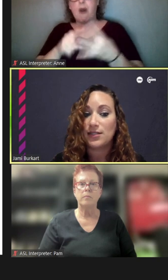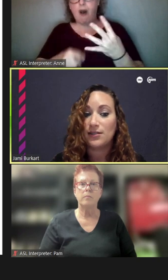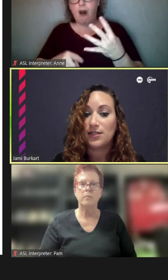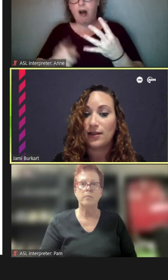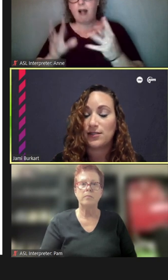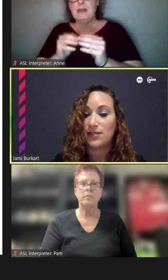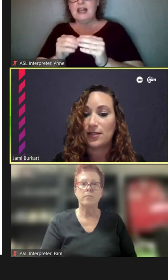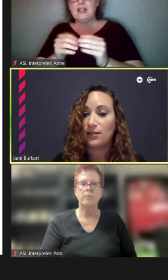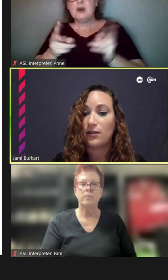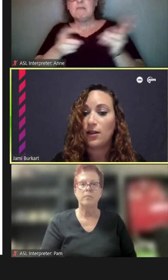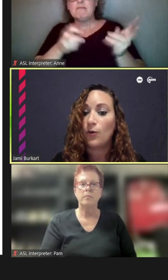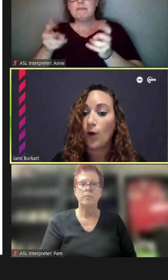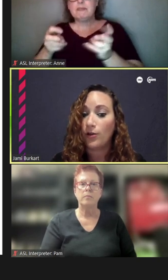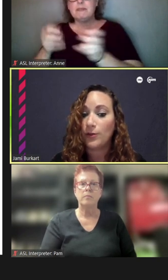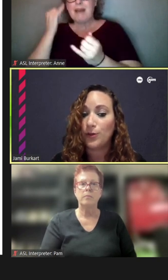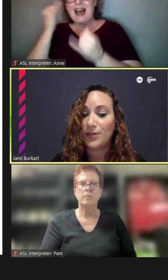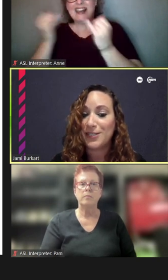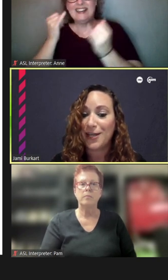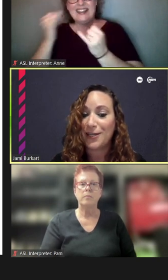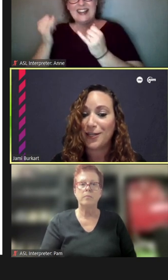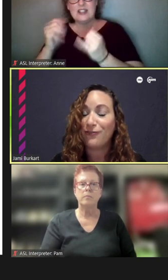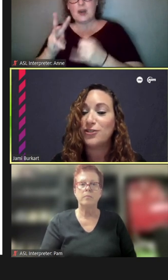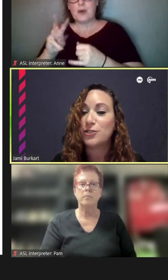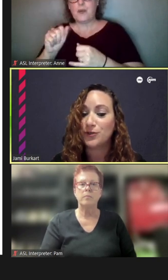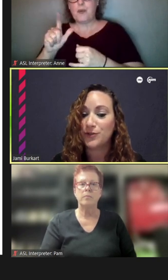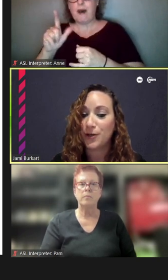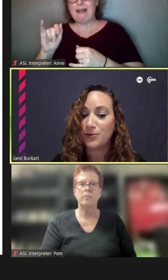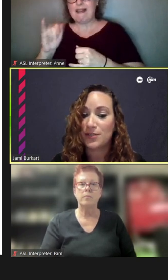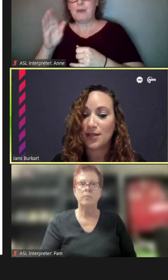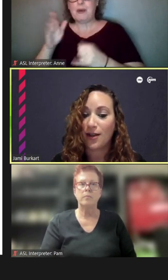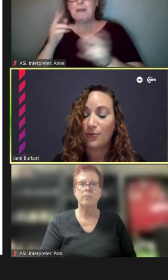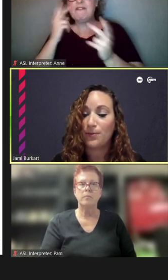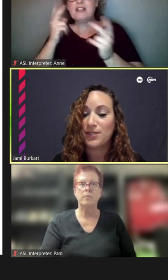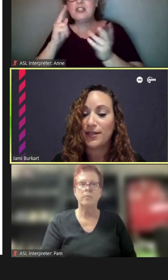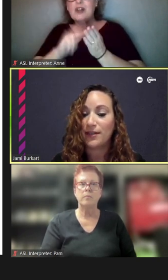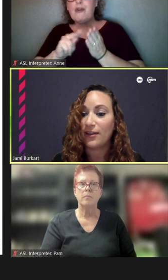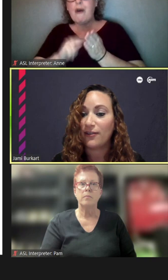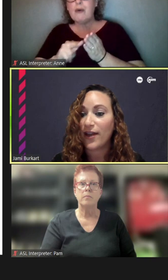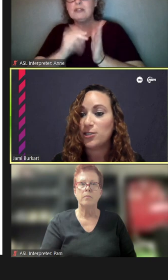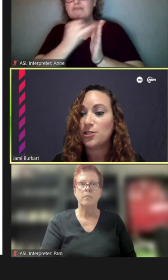ideas, and as I said, Walli will be taking visual notes representing Ink Factory